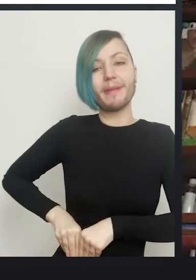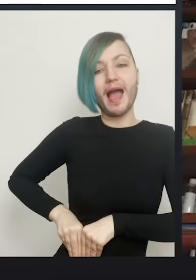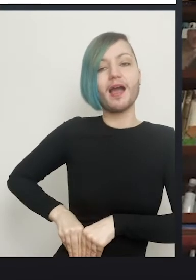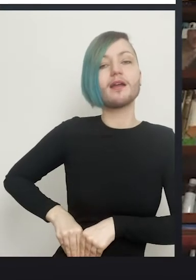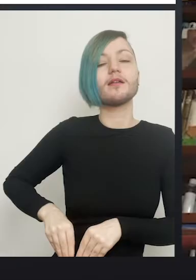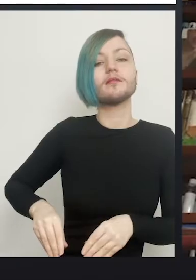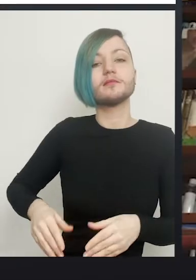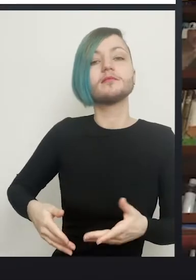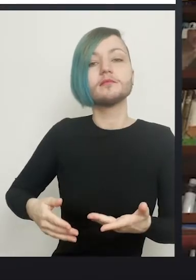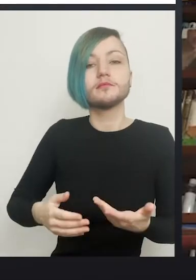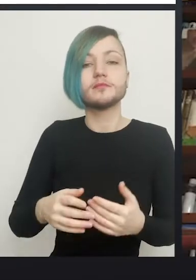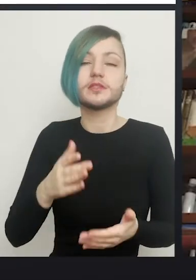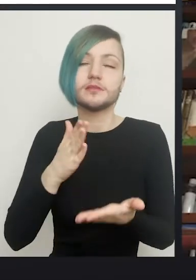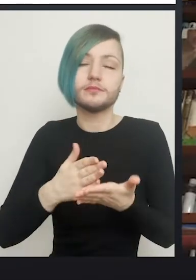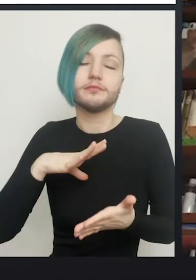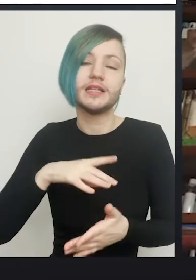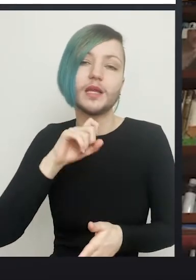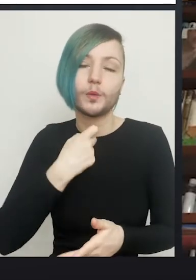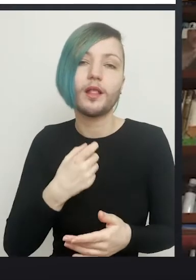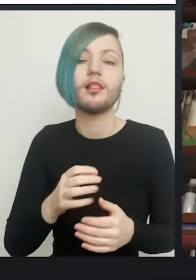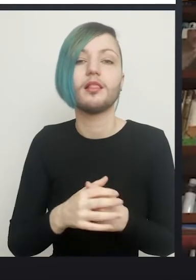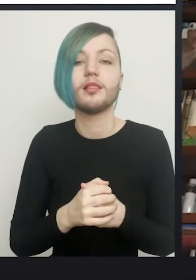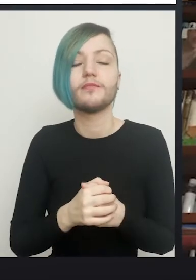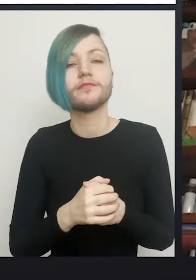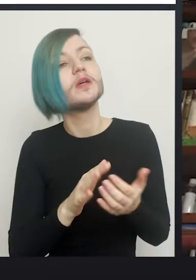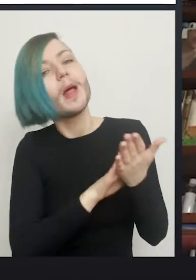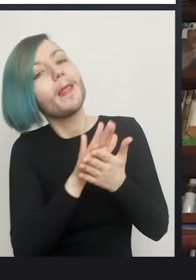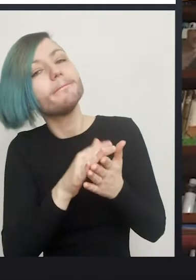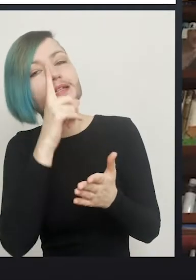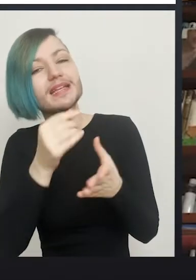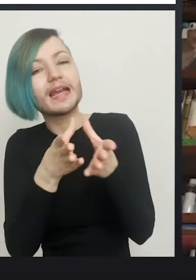To allow that area to heal up and settle down?